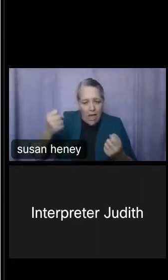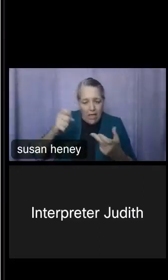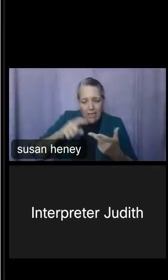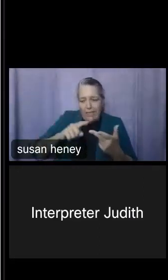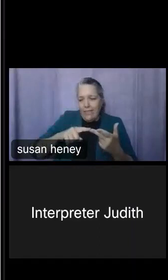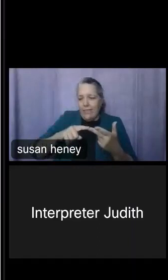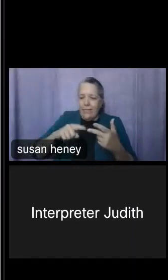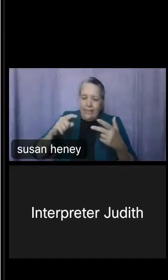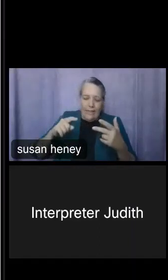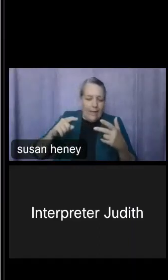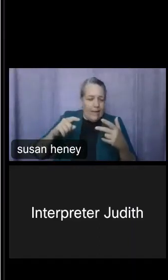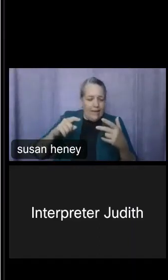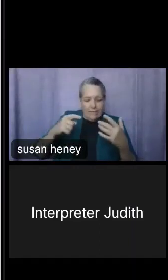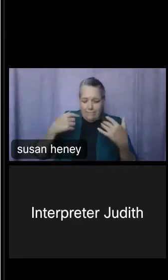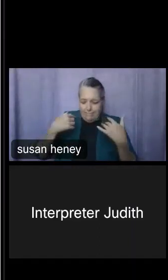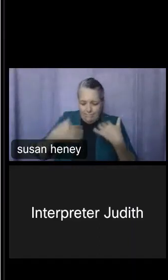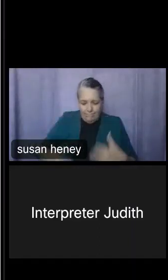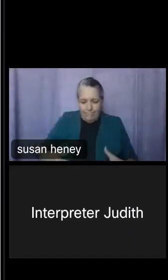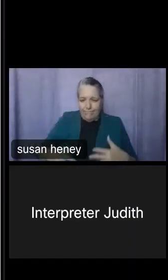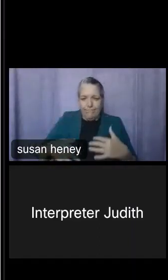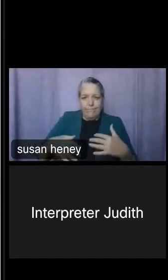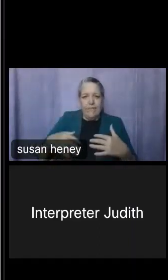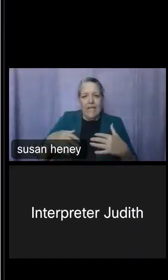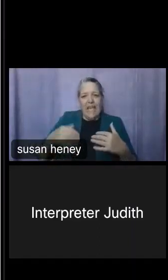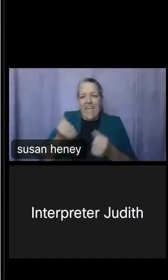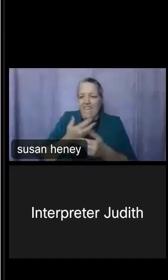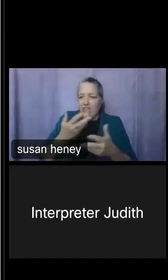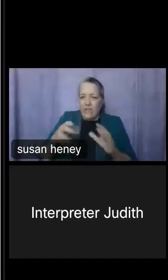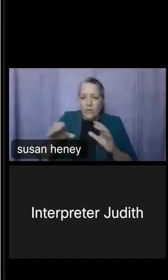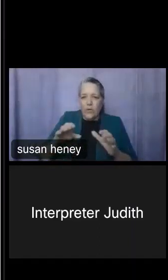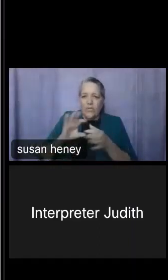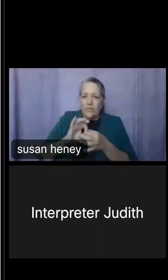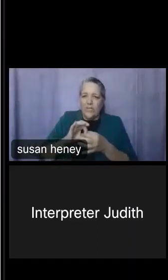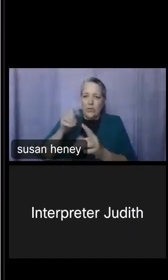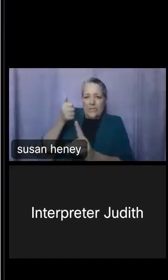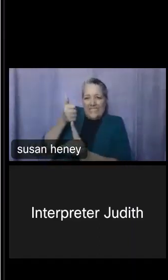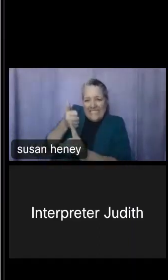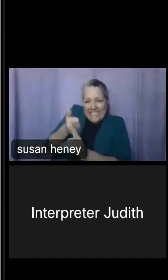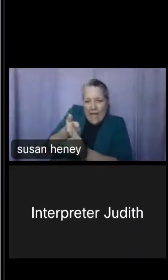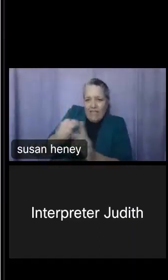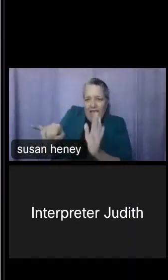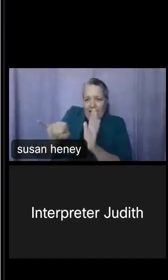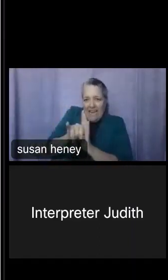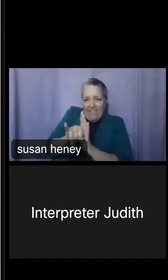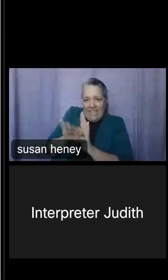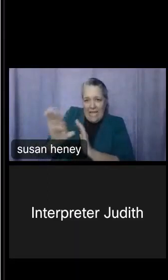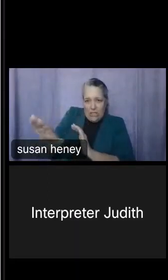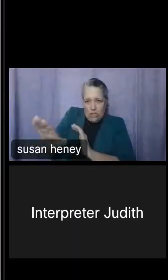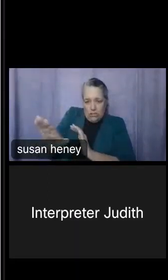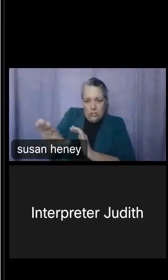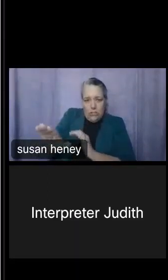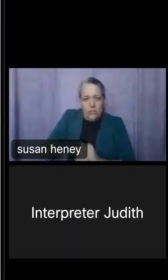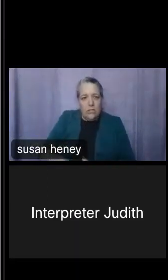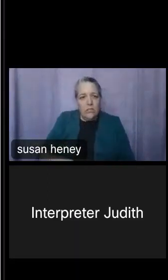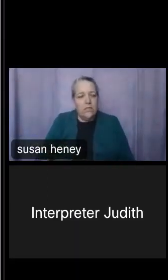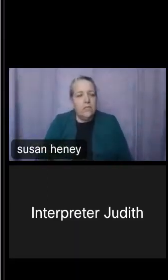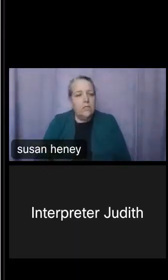so everything that the Census does is about self-identification. We also want to give